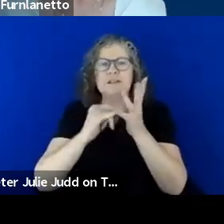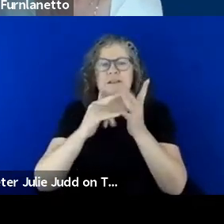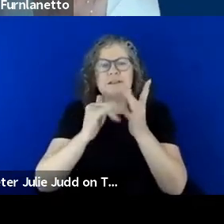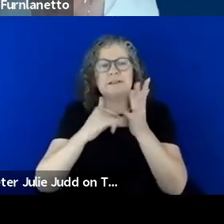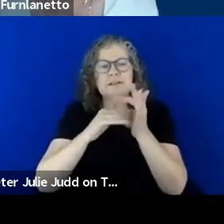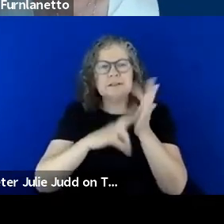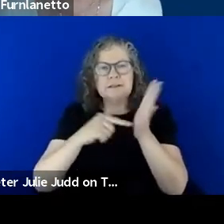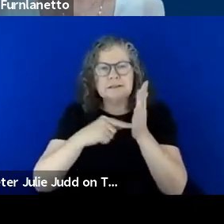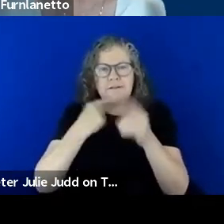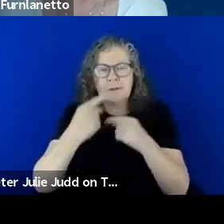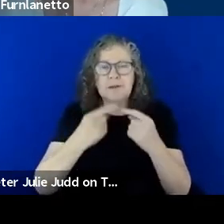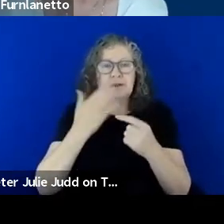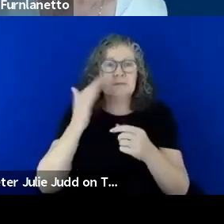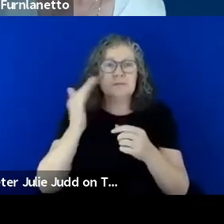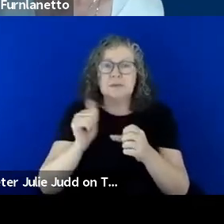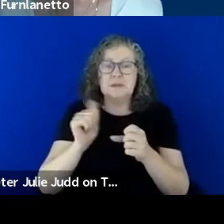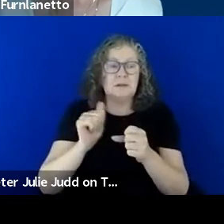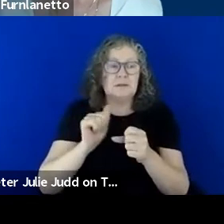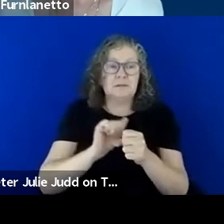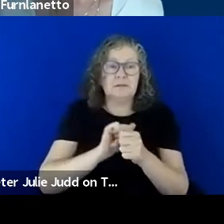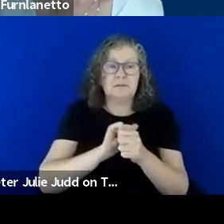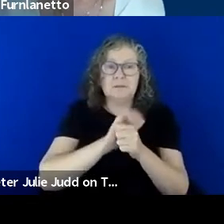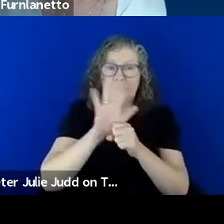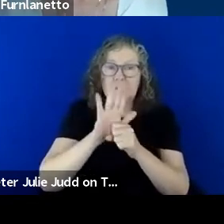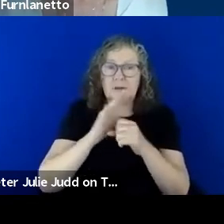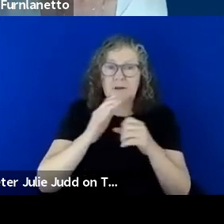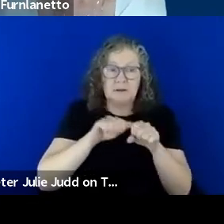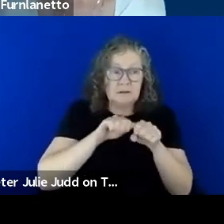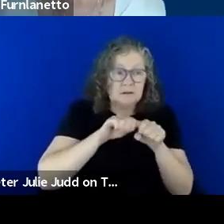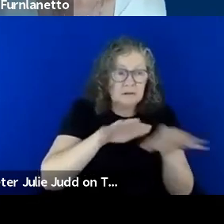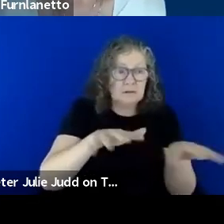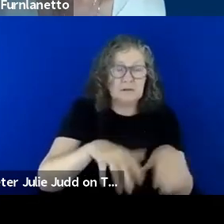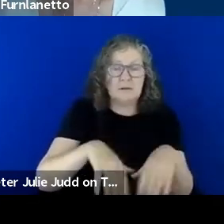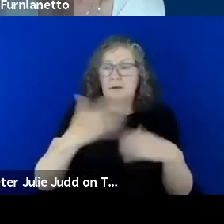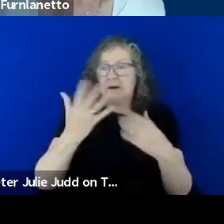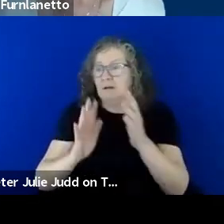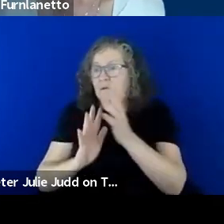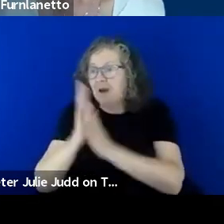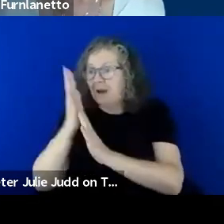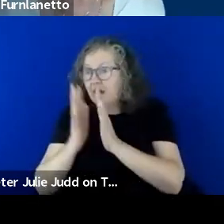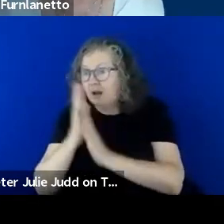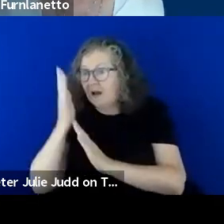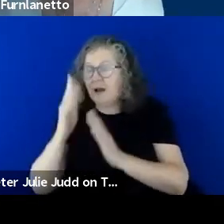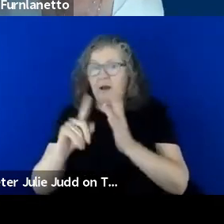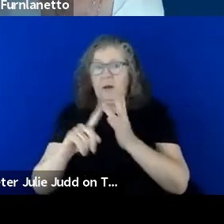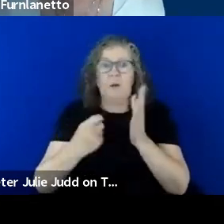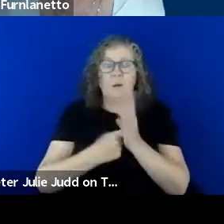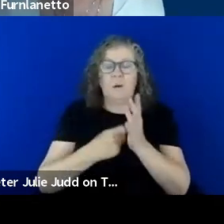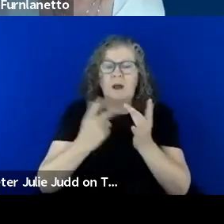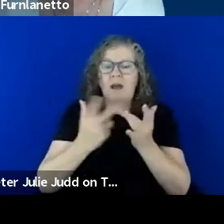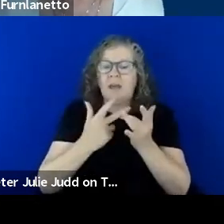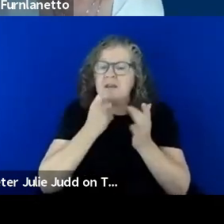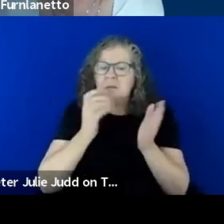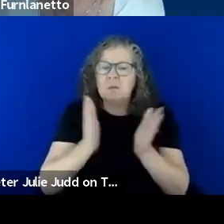bushfire or we're involved you know a smaller event that is more, you know like